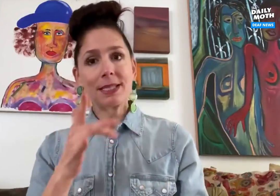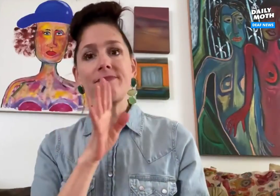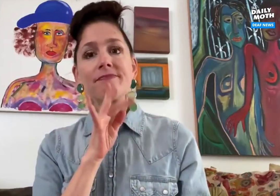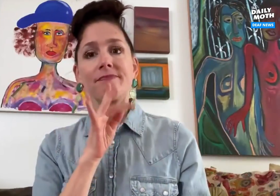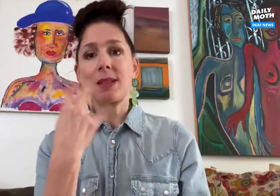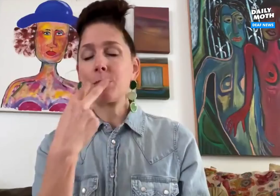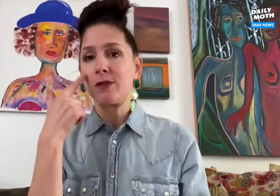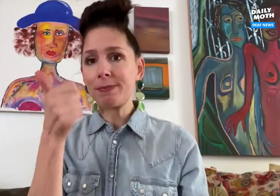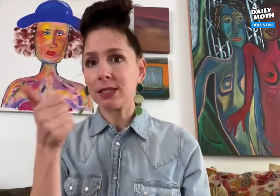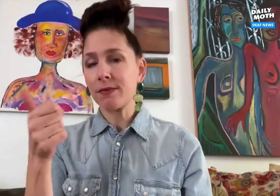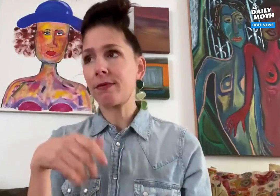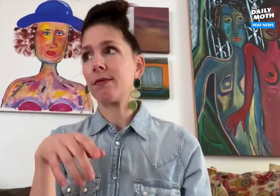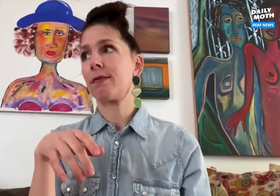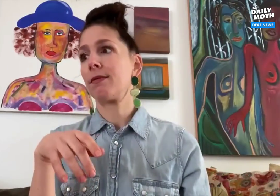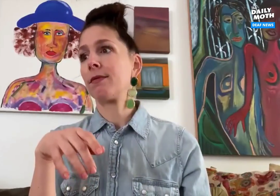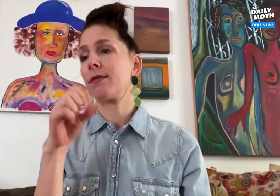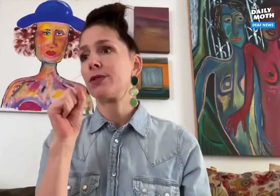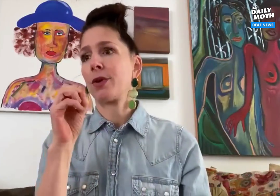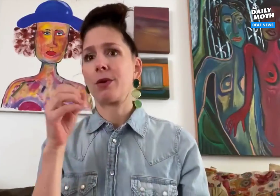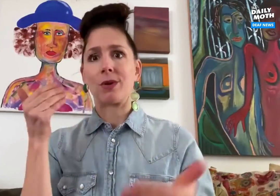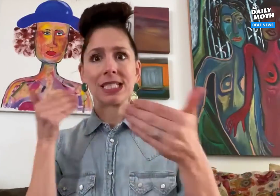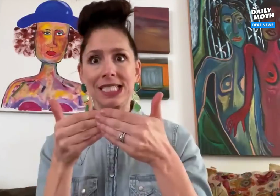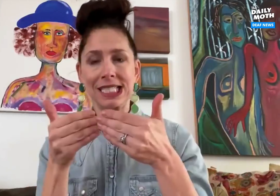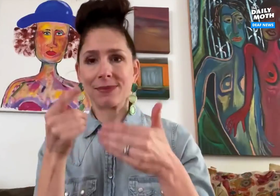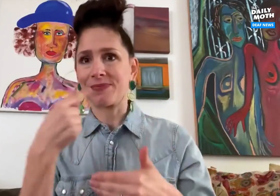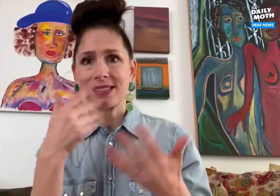speak or lipread. So, with the little time we had,